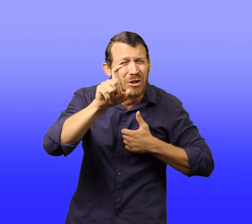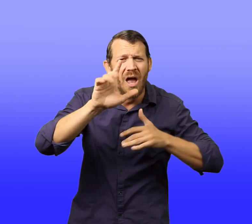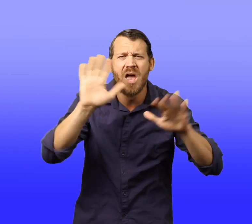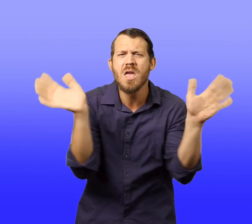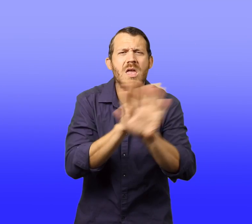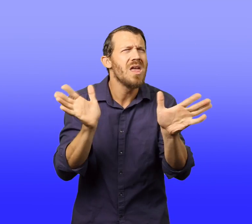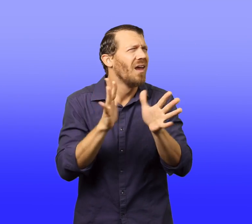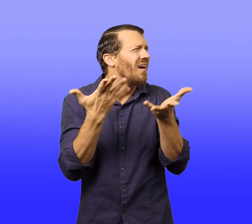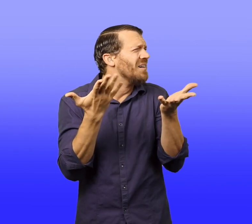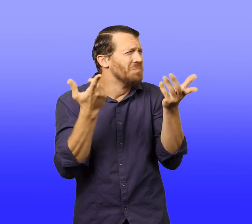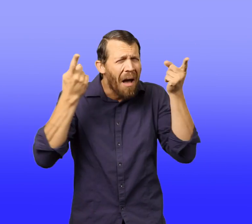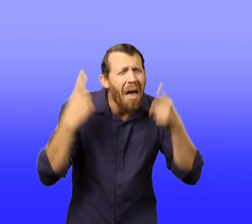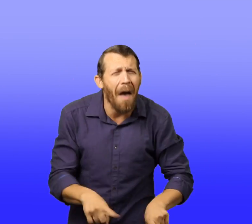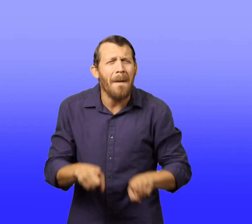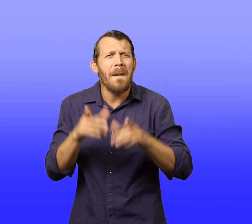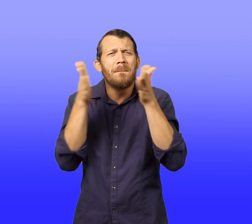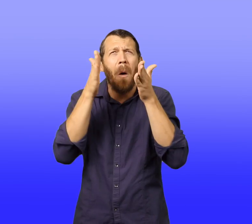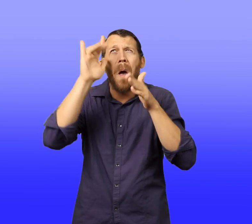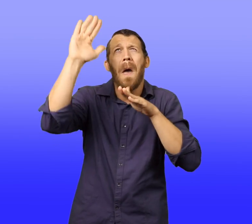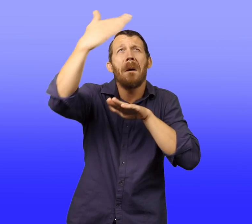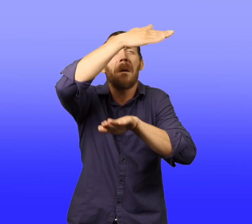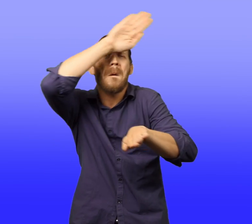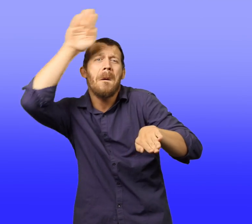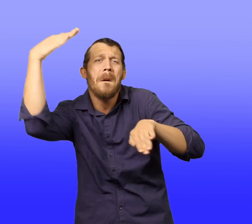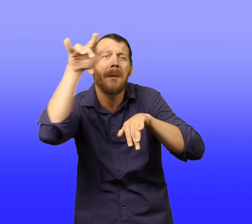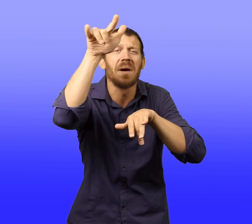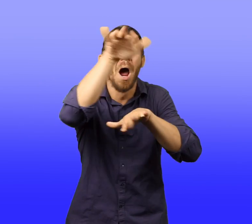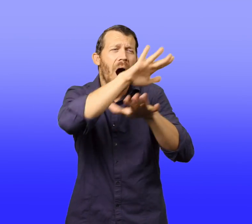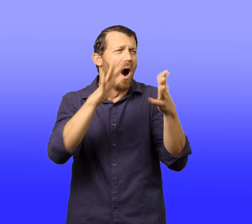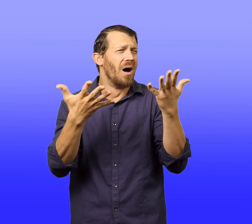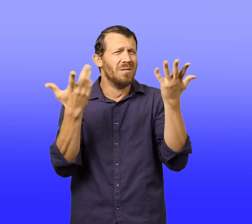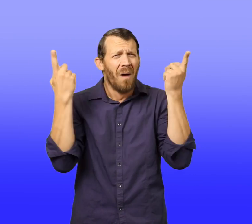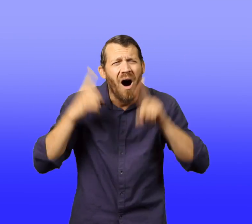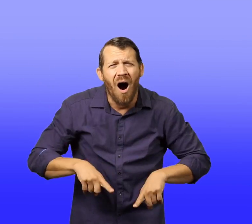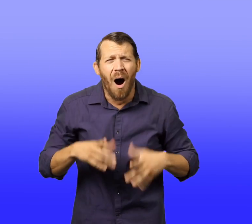"This can't be the future," he thought. "Where are the tiny airplanes? The robots?"